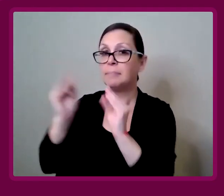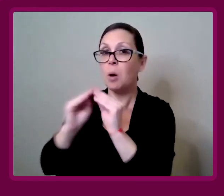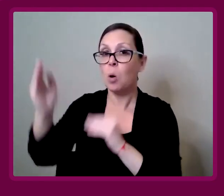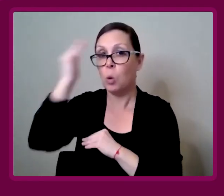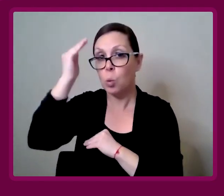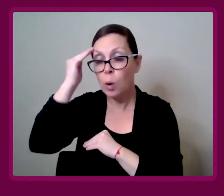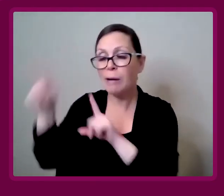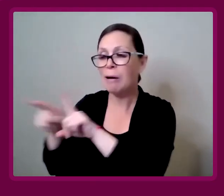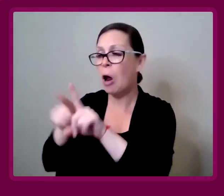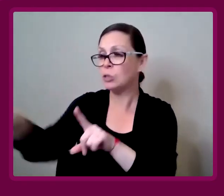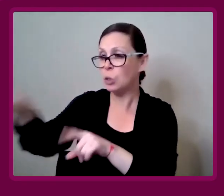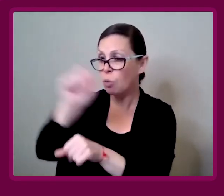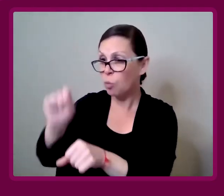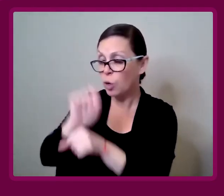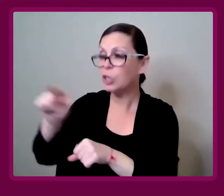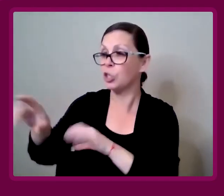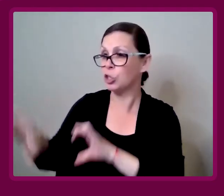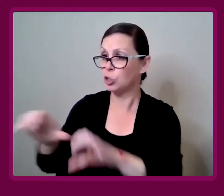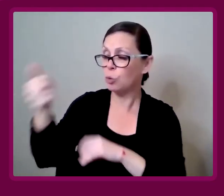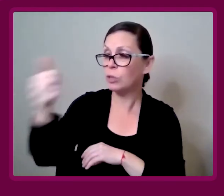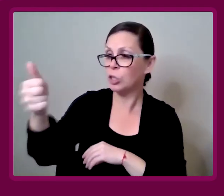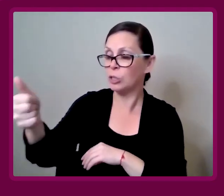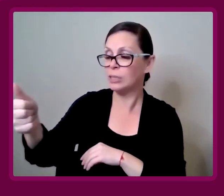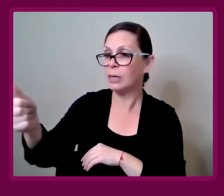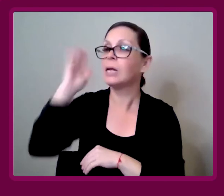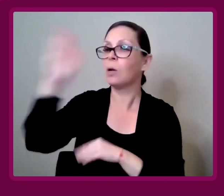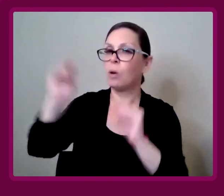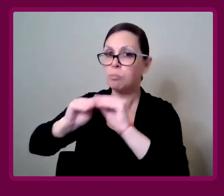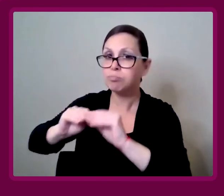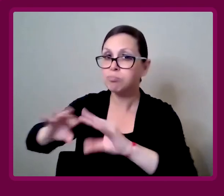the topic, and obviously the work that you guys are doing yourselves, it spreads out